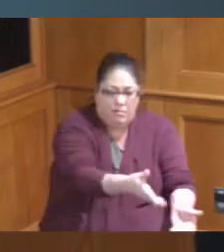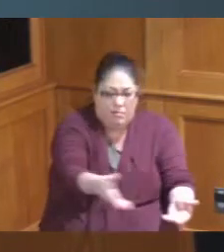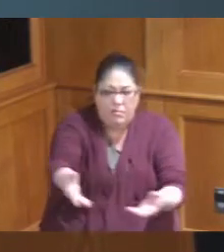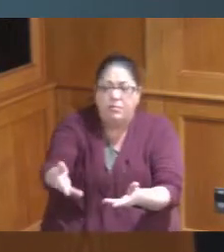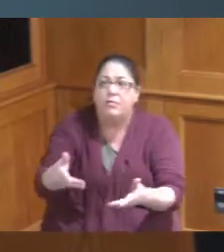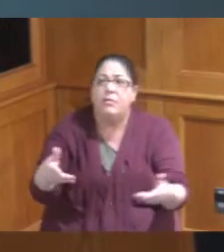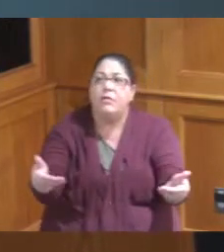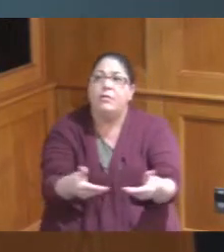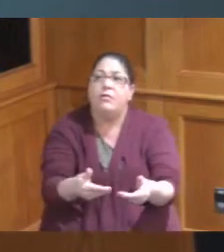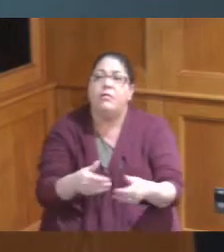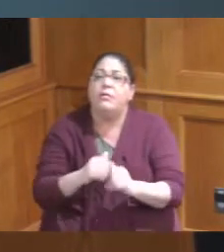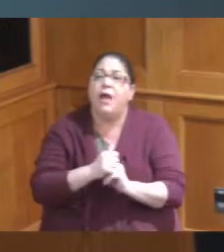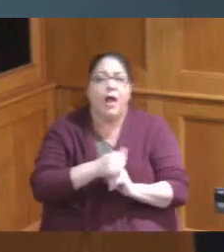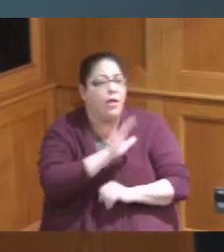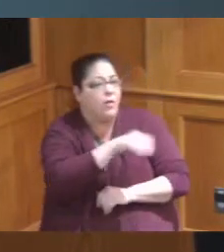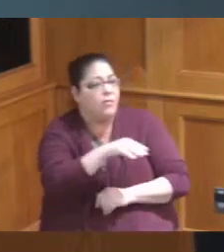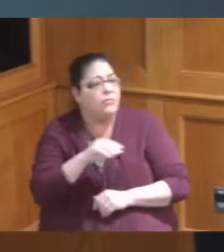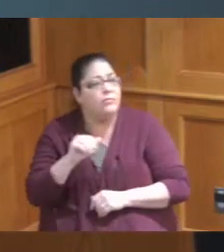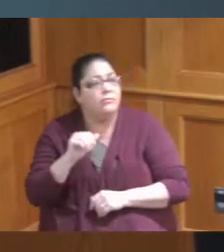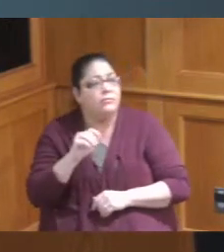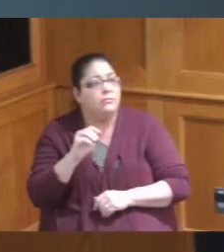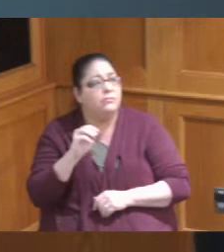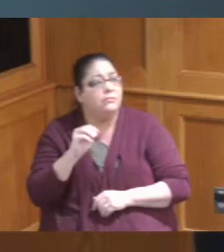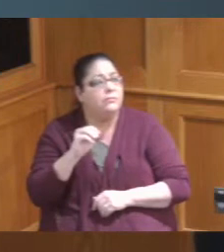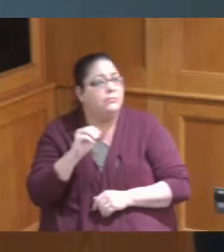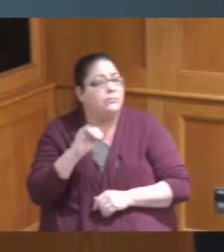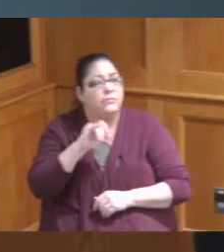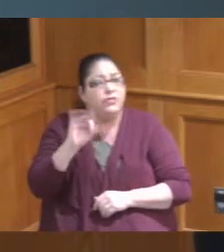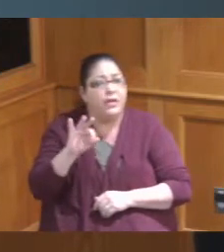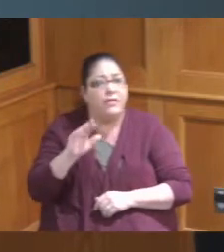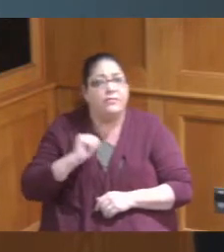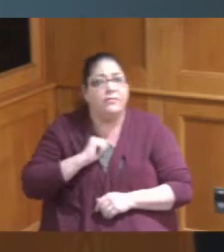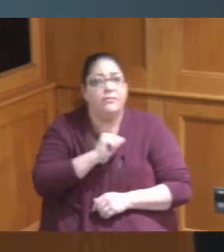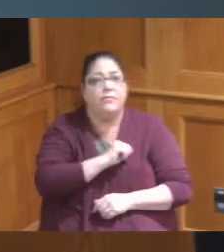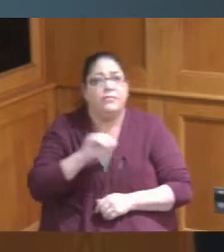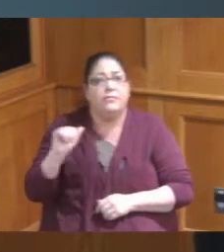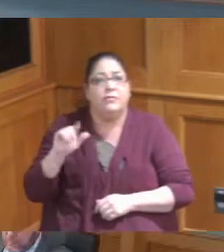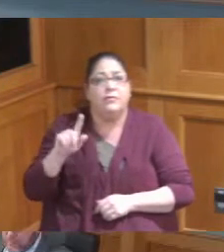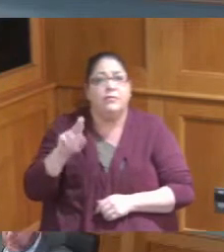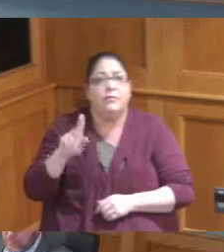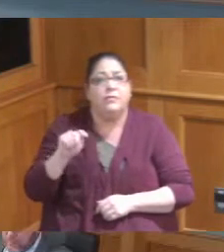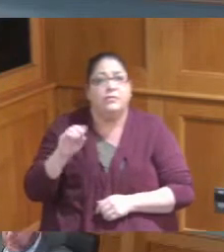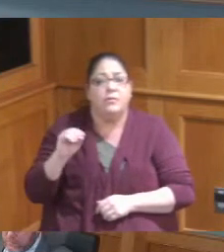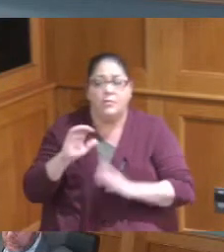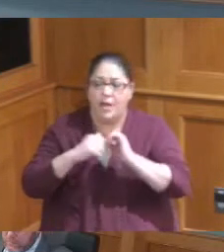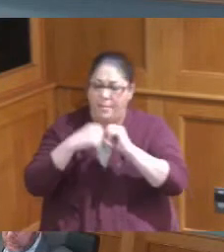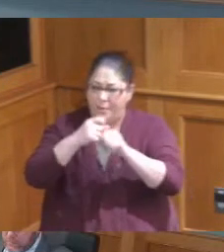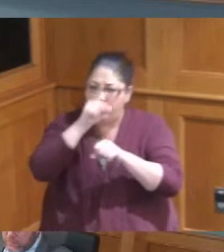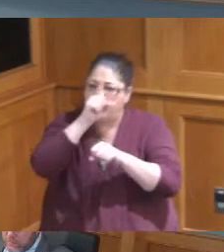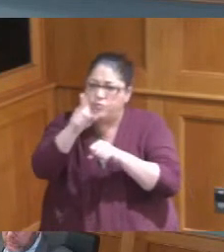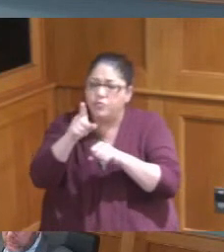little how would this be helpful or how can we make sure that that we got somebody I want to